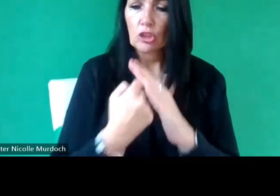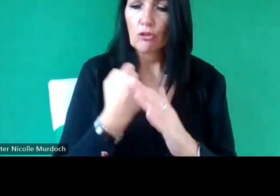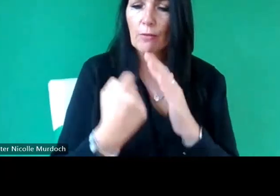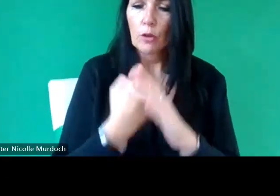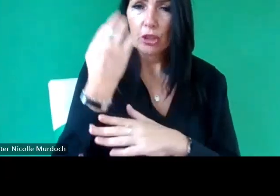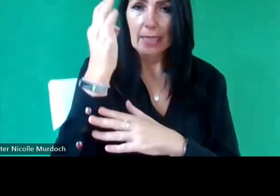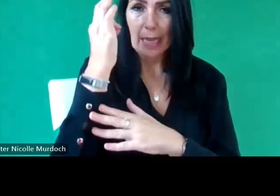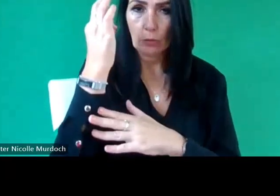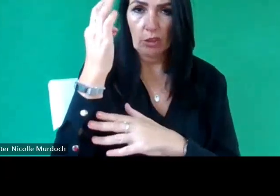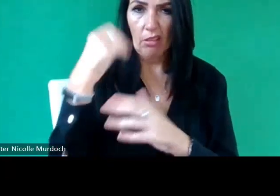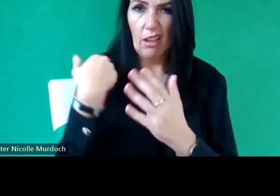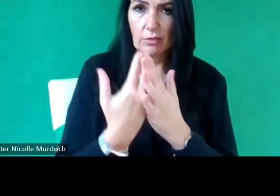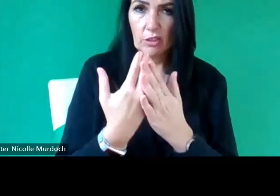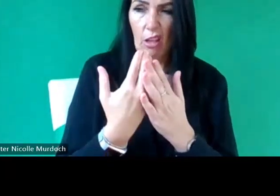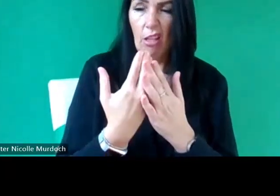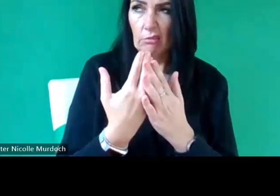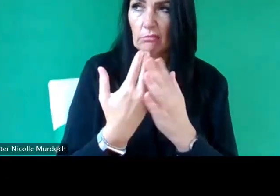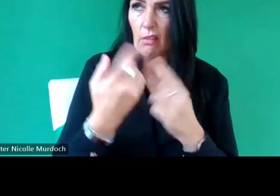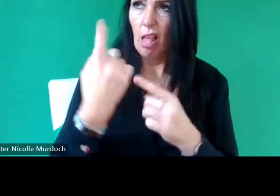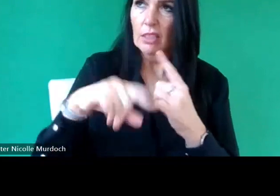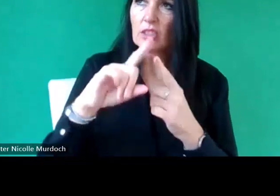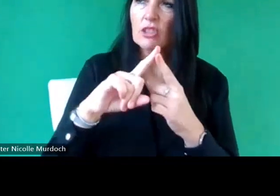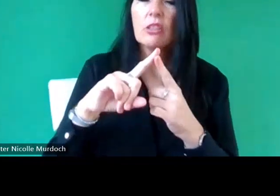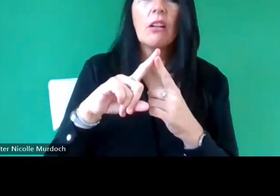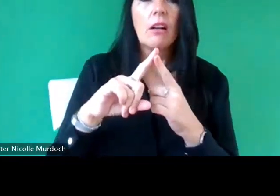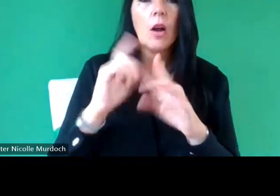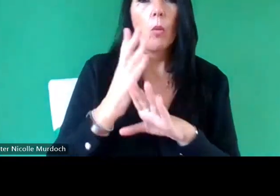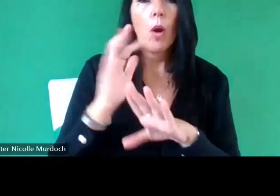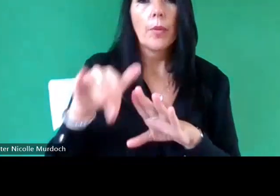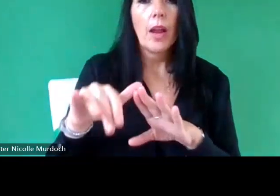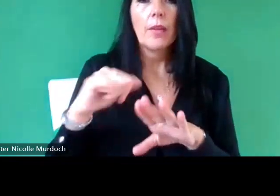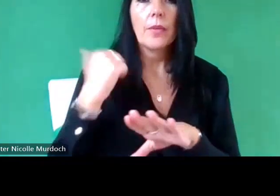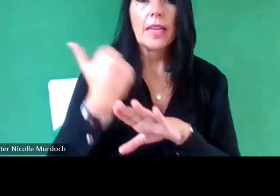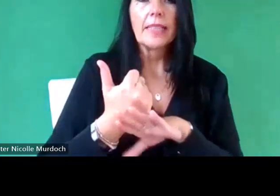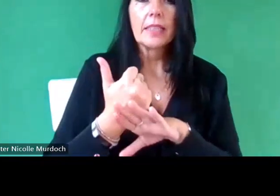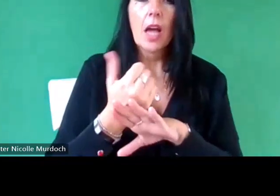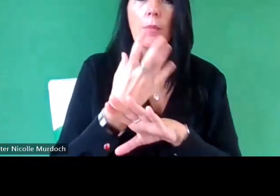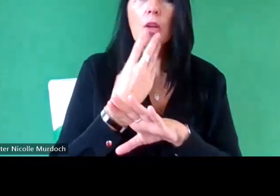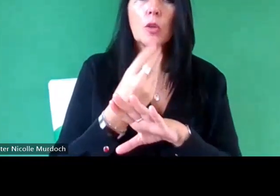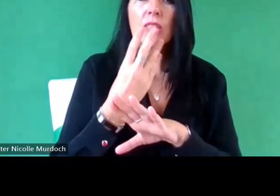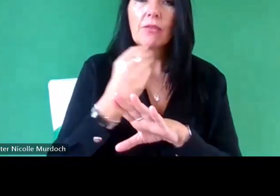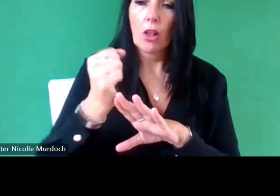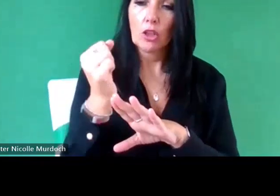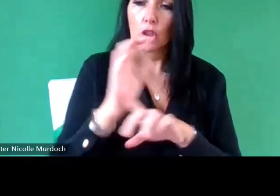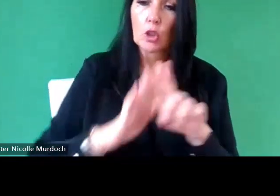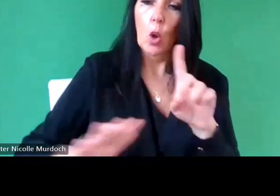until last year and they developed a really useful Scotland wide network of community